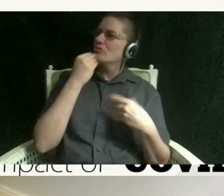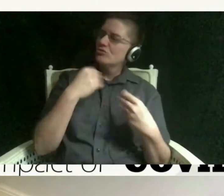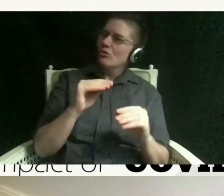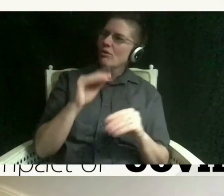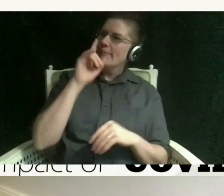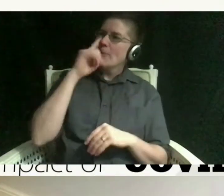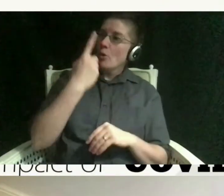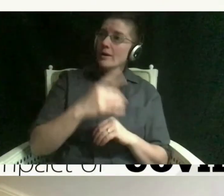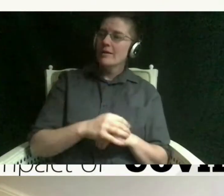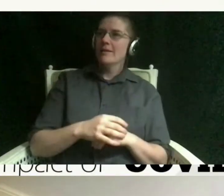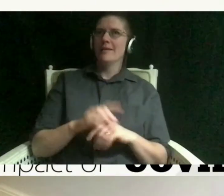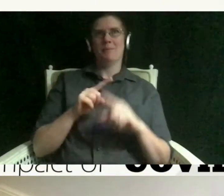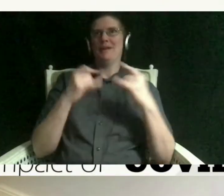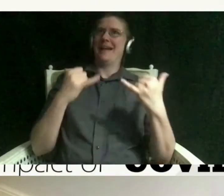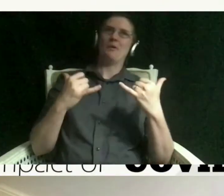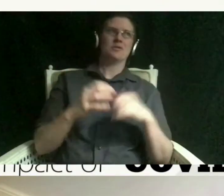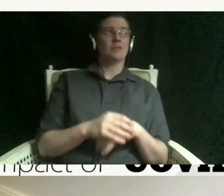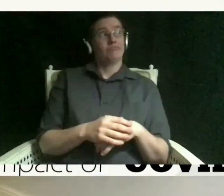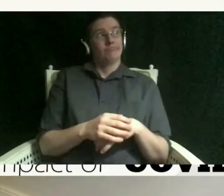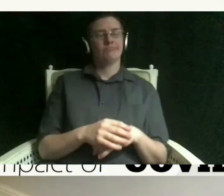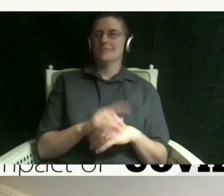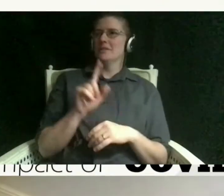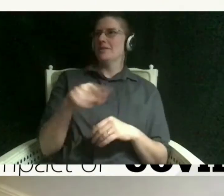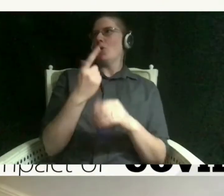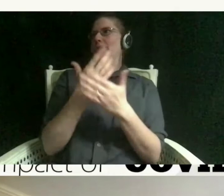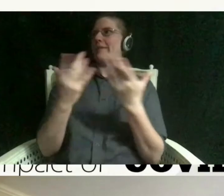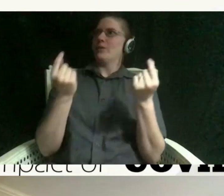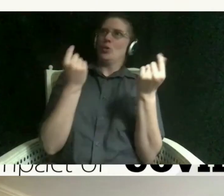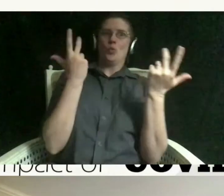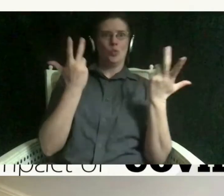it's kind of your only option to go out sometime it's kind of like an escape